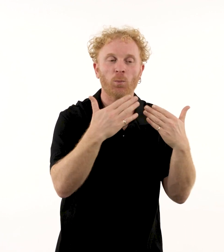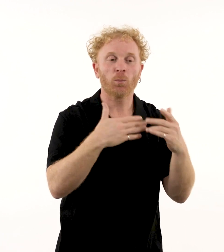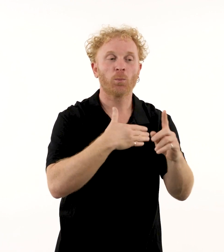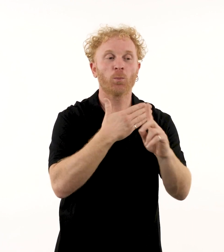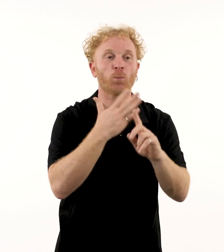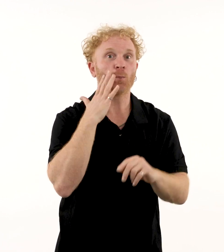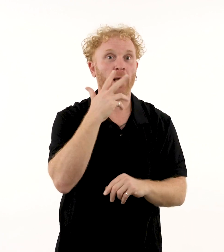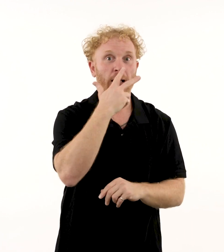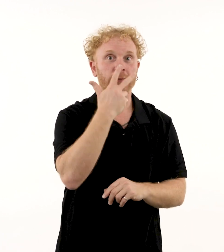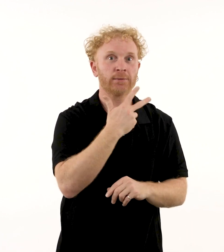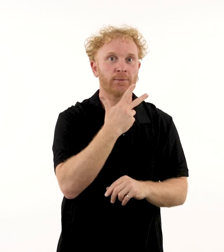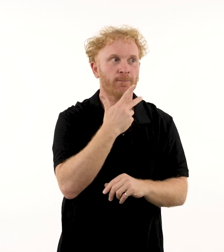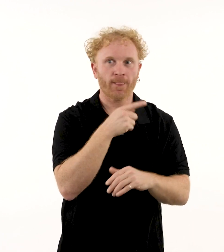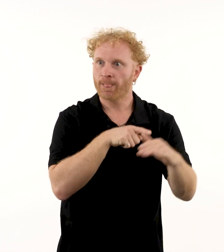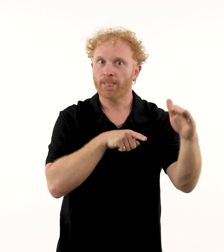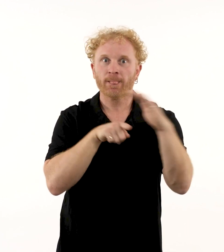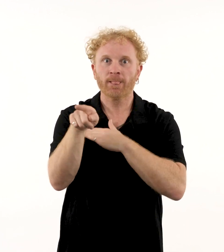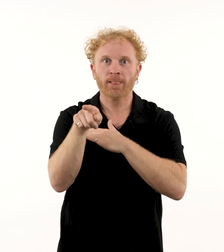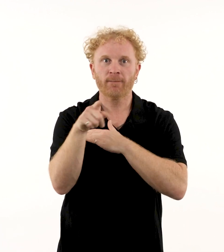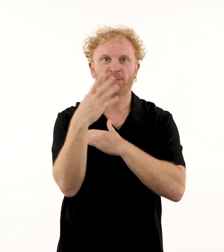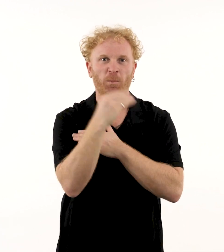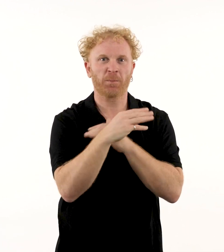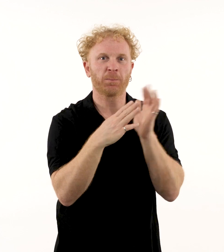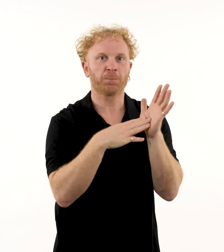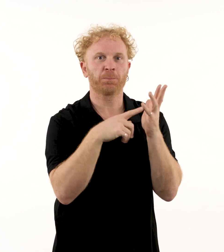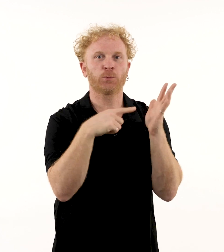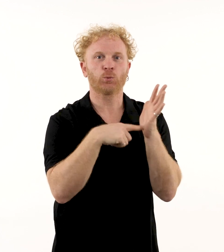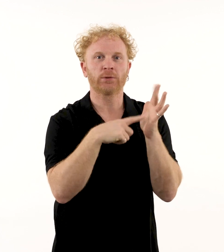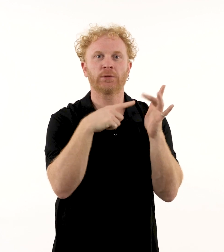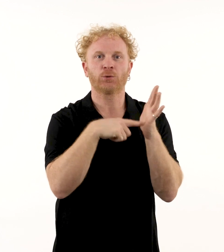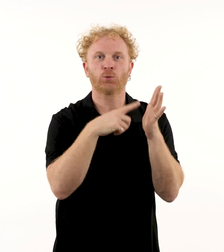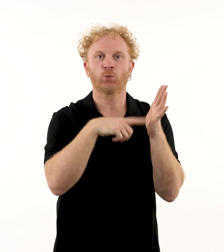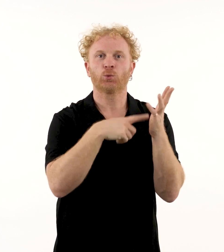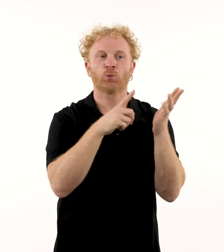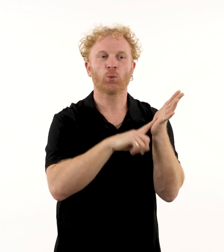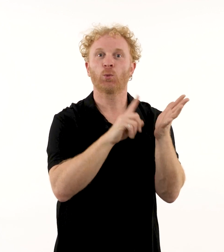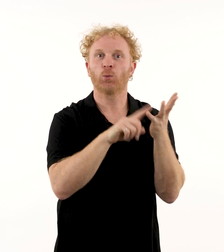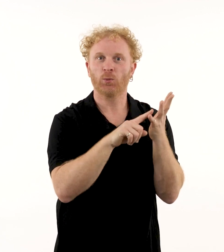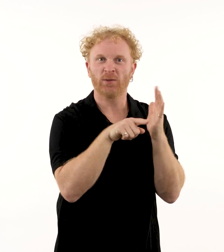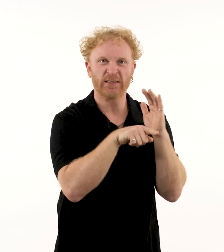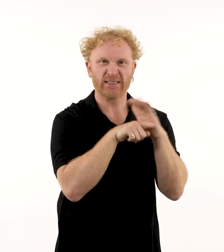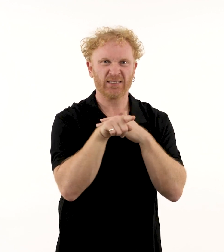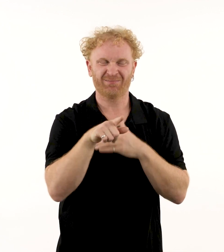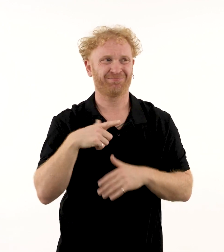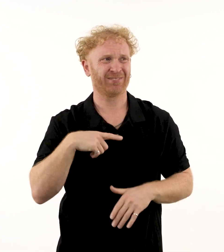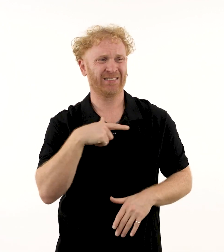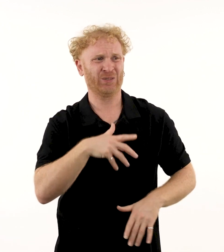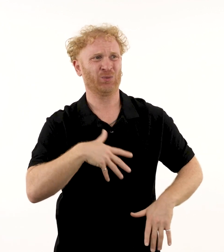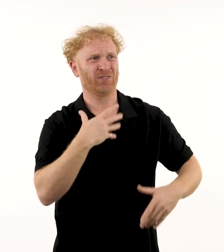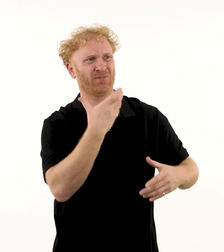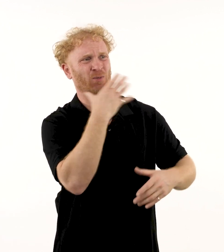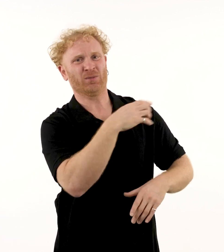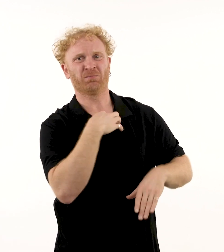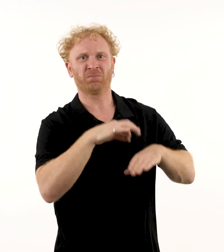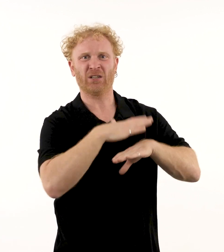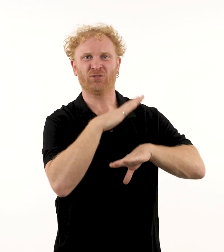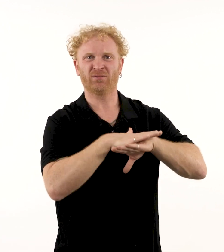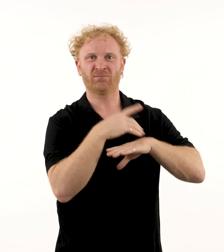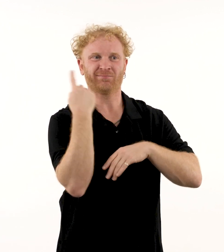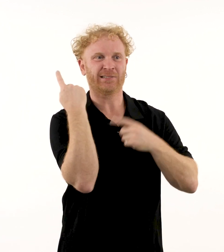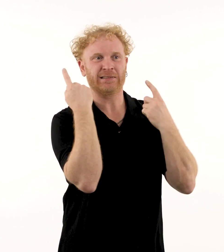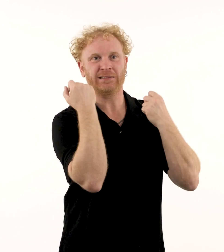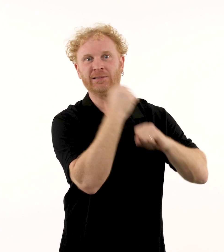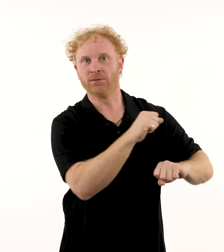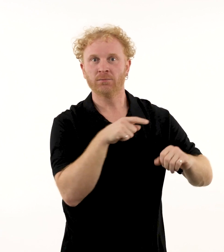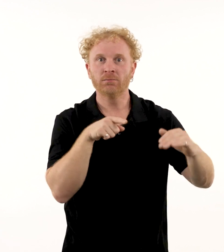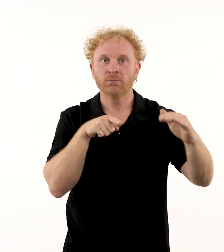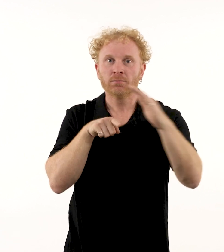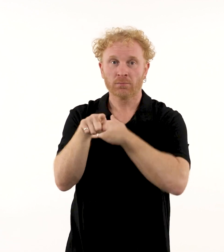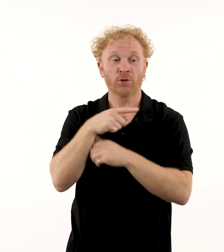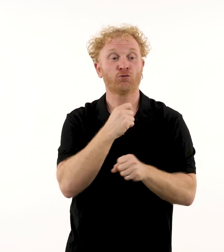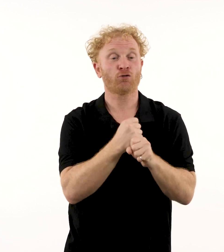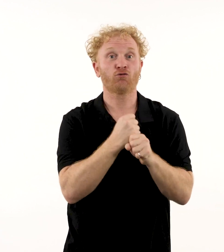At 18, Florrie ran away from Mutitjulu, because she did not want to marry.